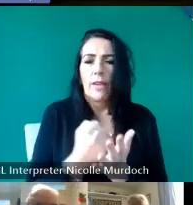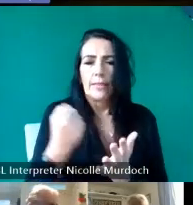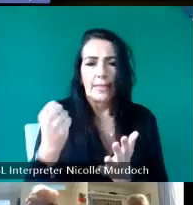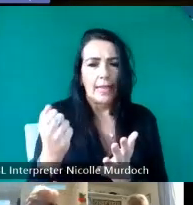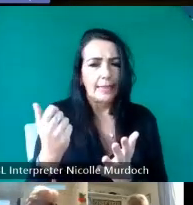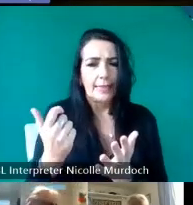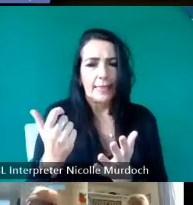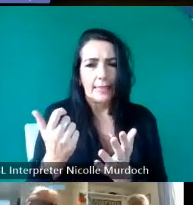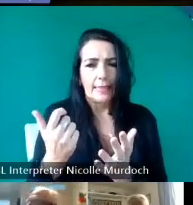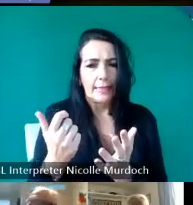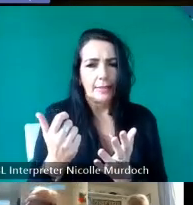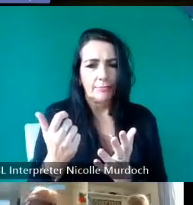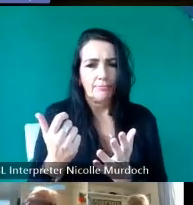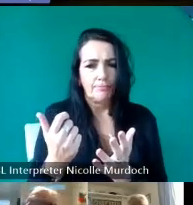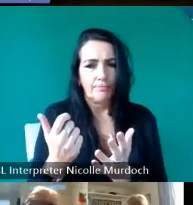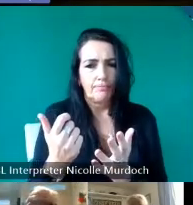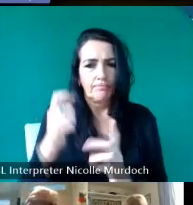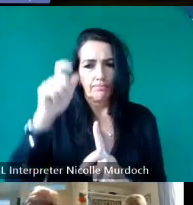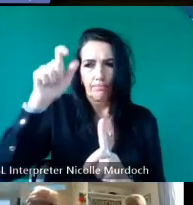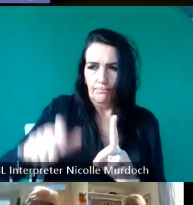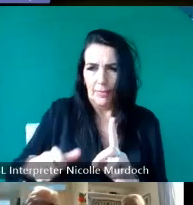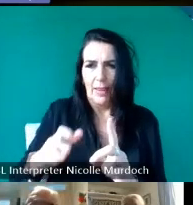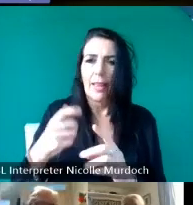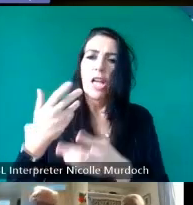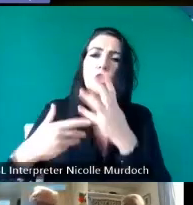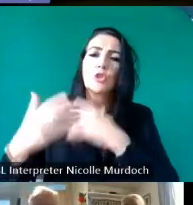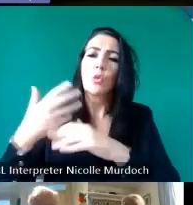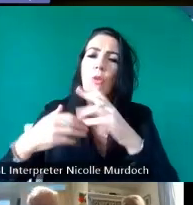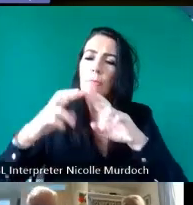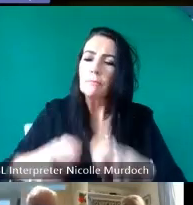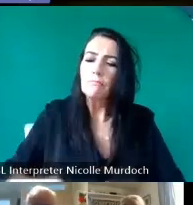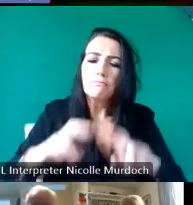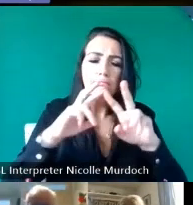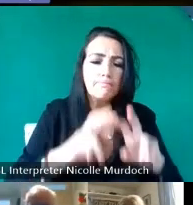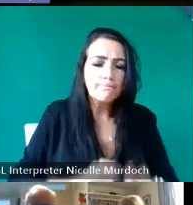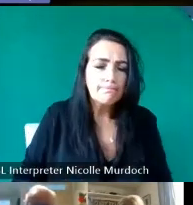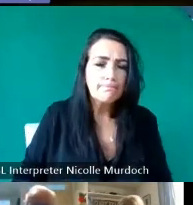have worked on R like John love who were able to share their the stories that they had themselves